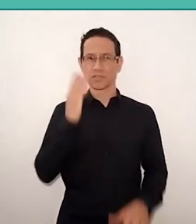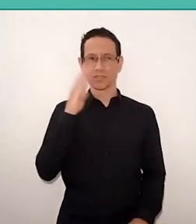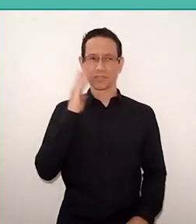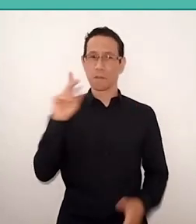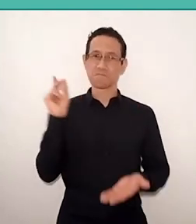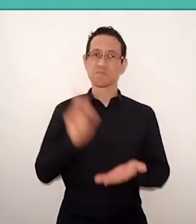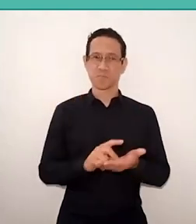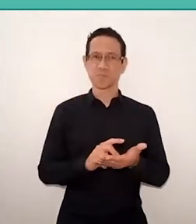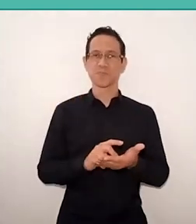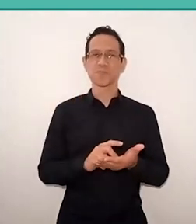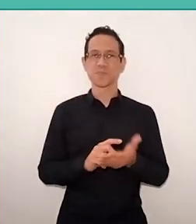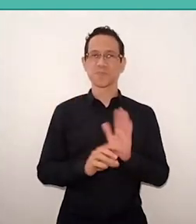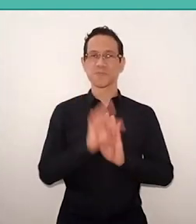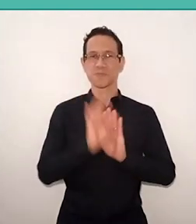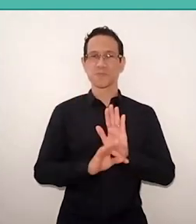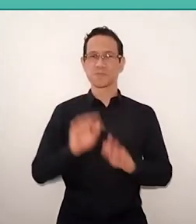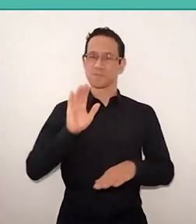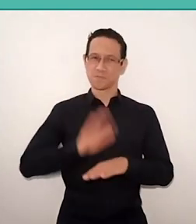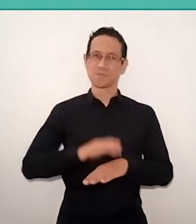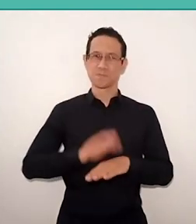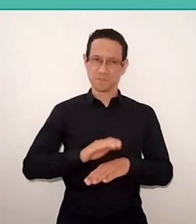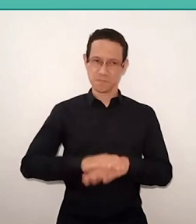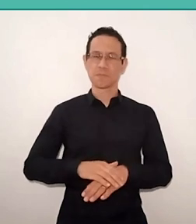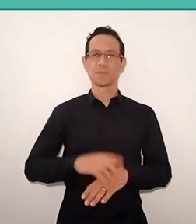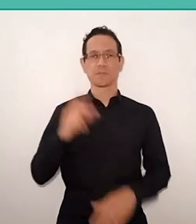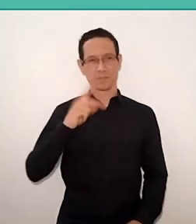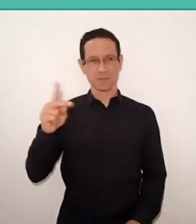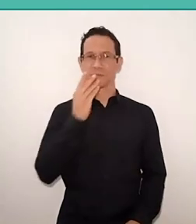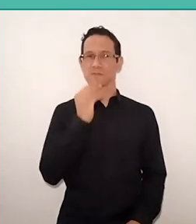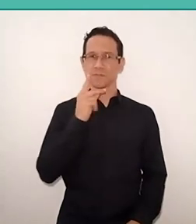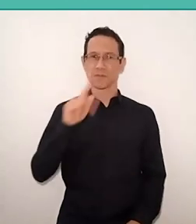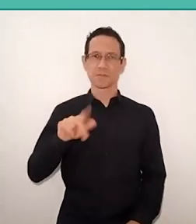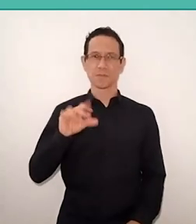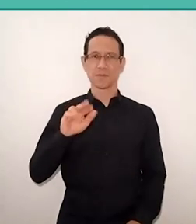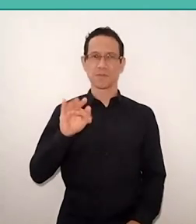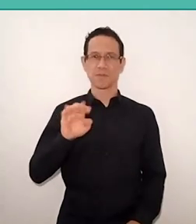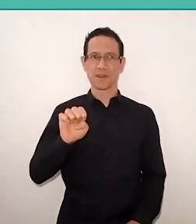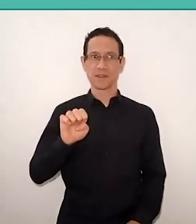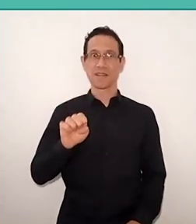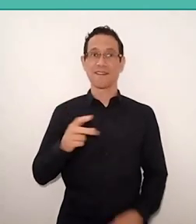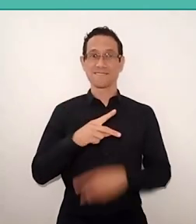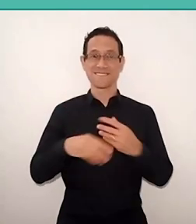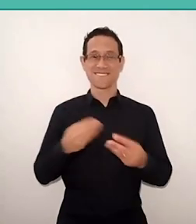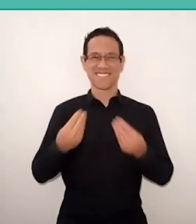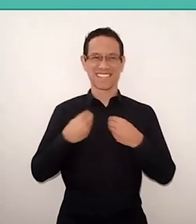because it's the text of the Paulo Freire, from the hand of Paulo Freire. Wow, what a gift! So this wonderful panel